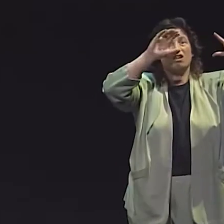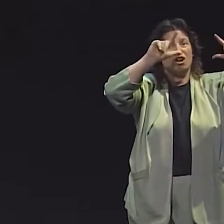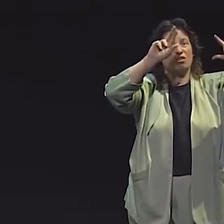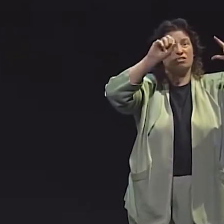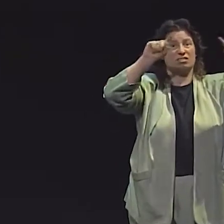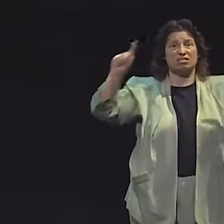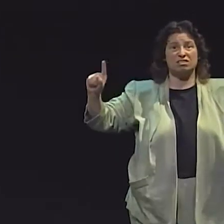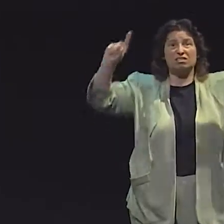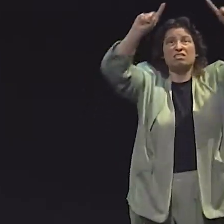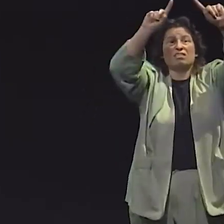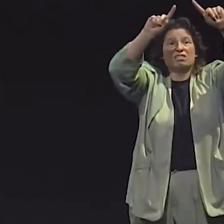THEY'LL LOOK AT A CLAUSE...